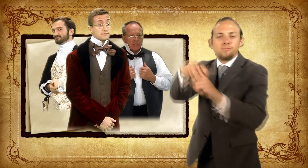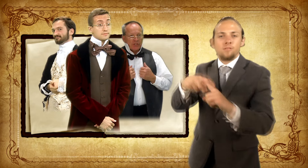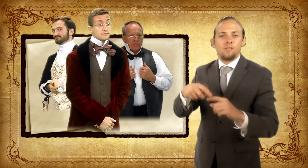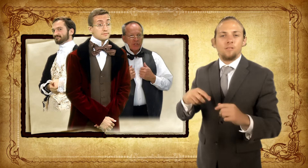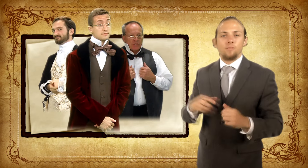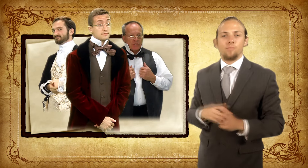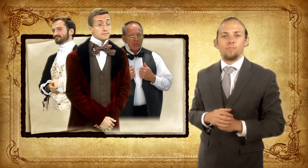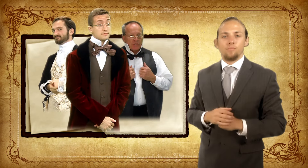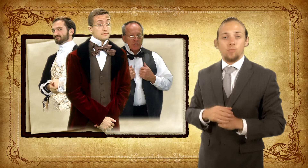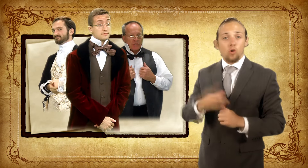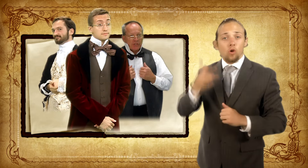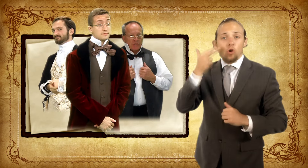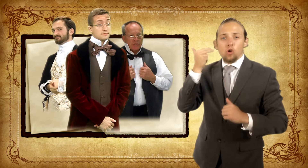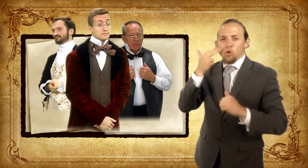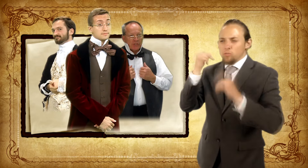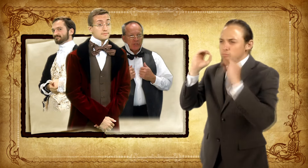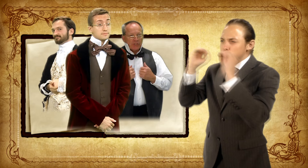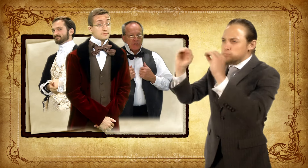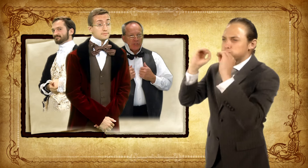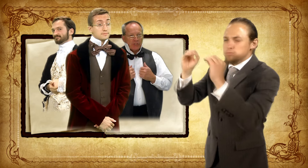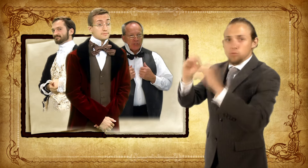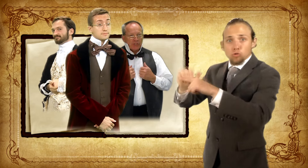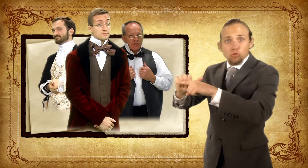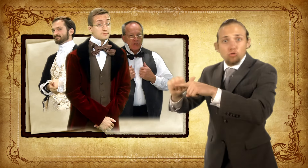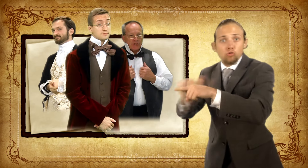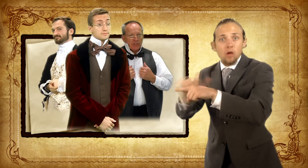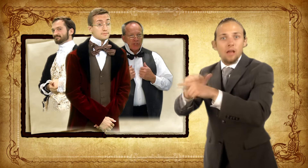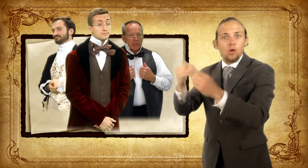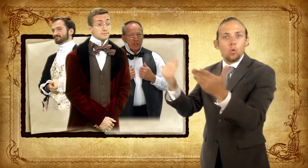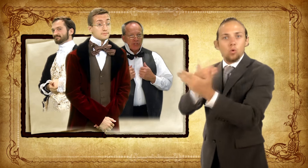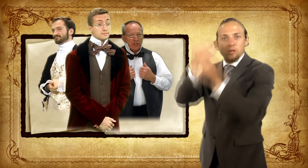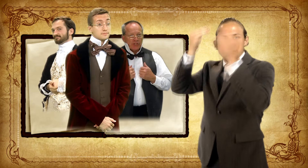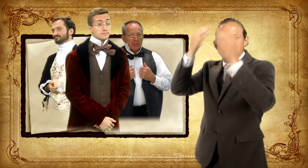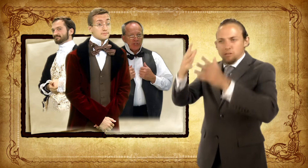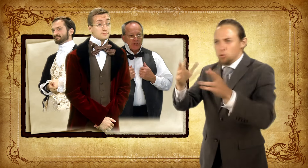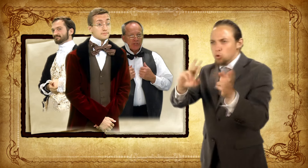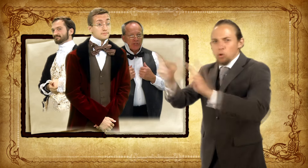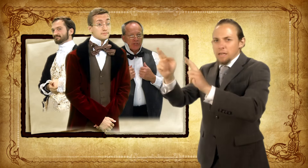Clerc trained new teachers to prepare them